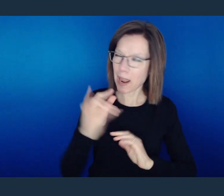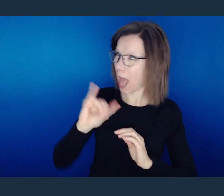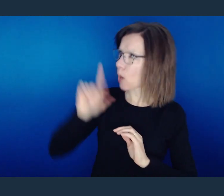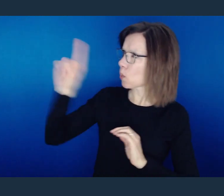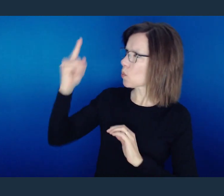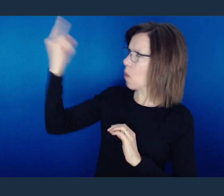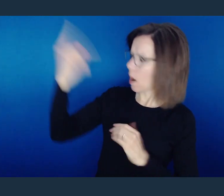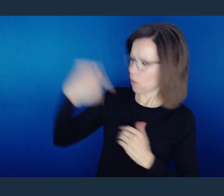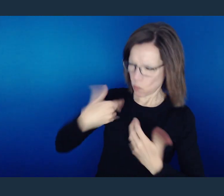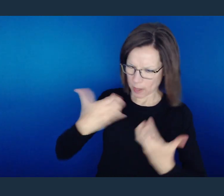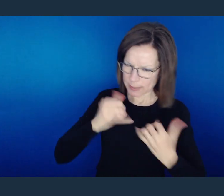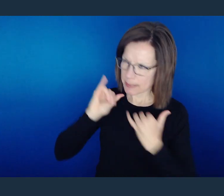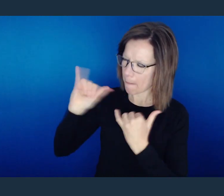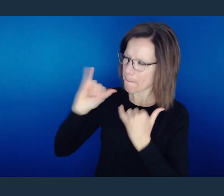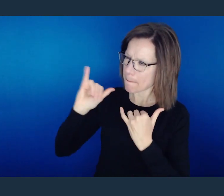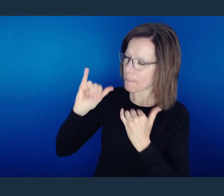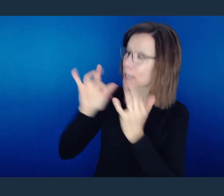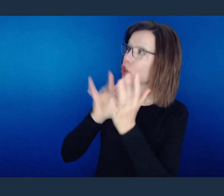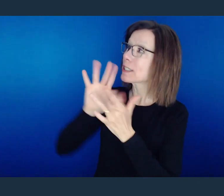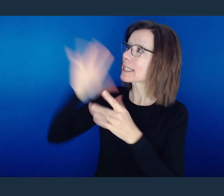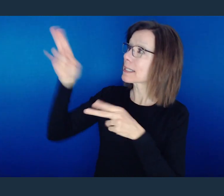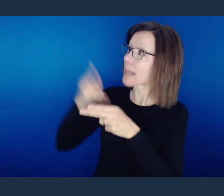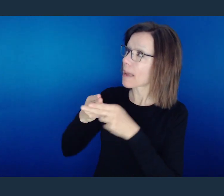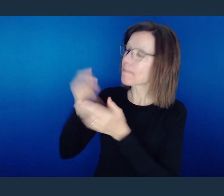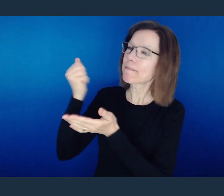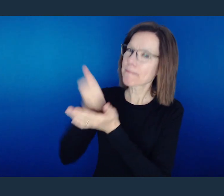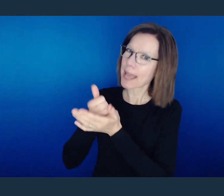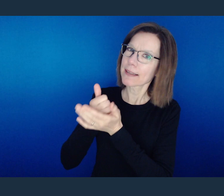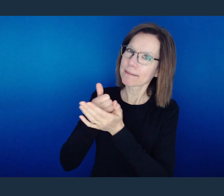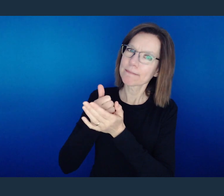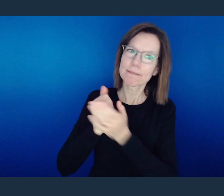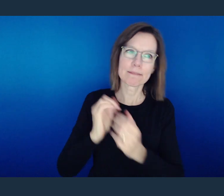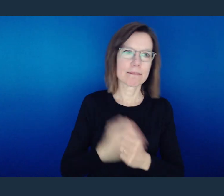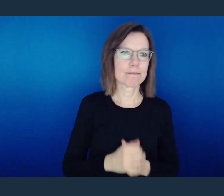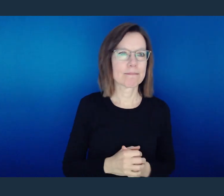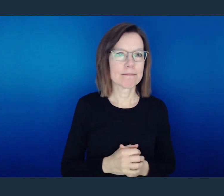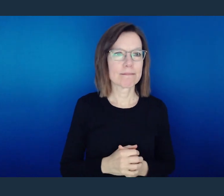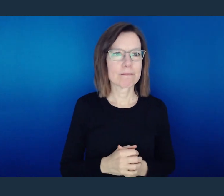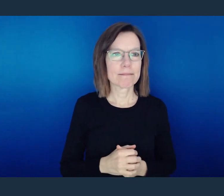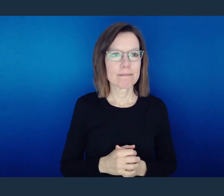In Jesus' name, amen.